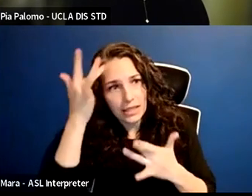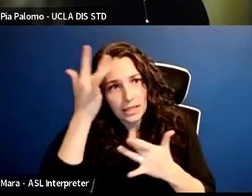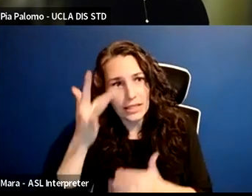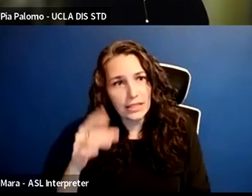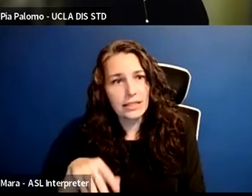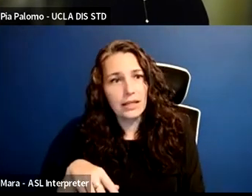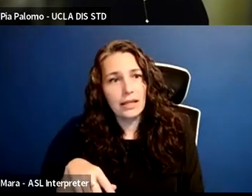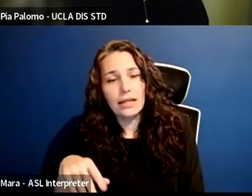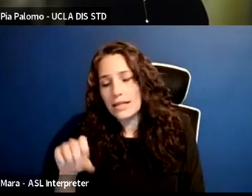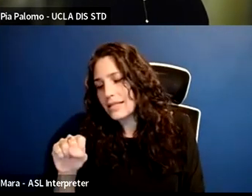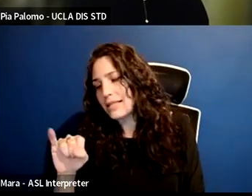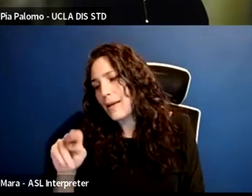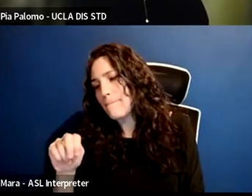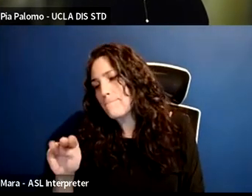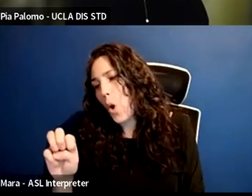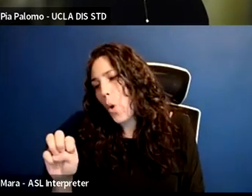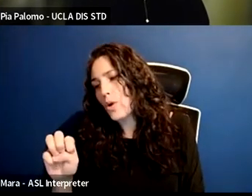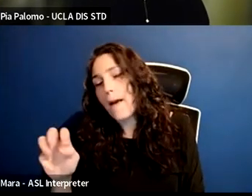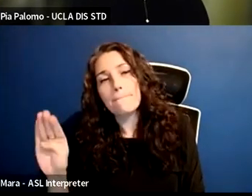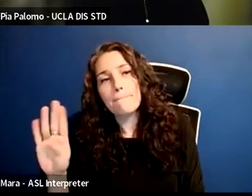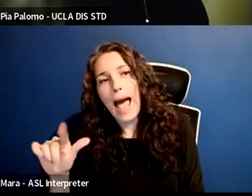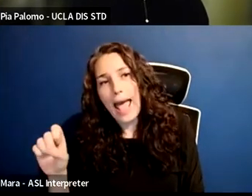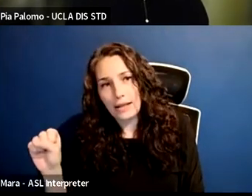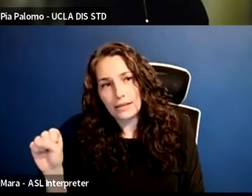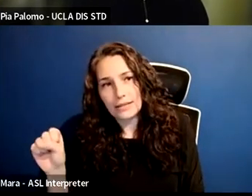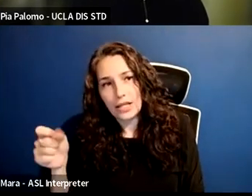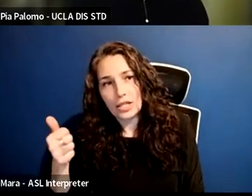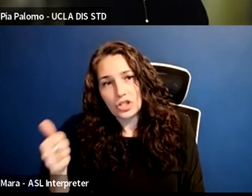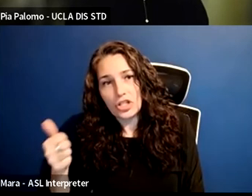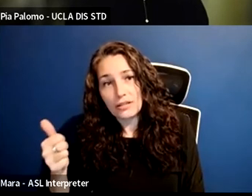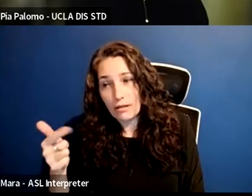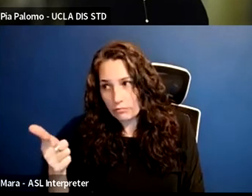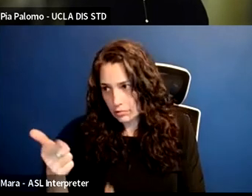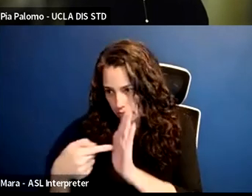We are in a cultural moment where part of being a good leader is being vulnerable.